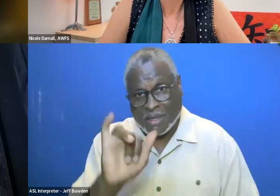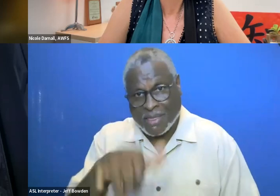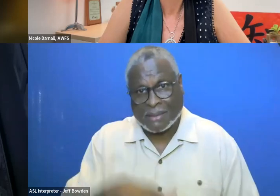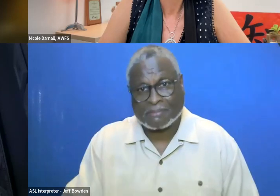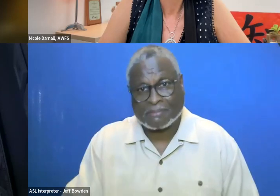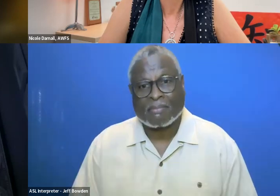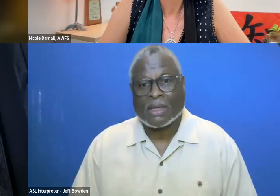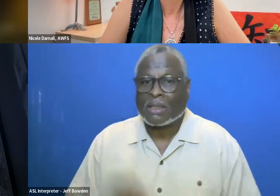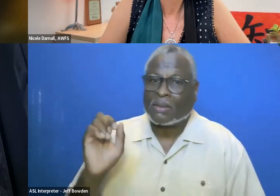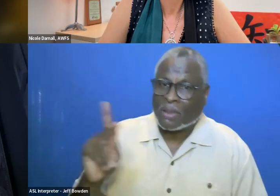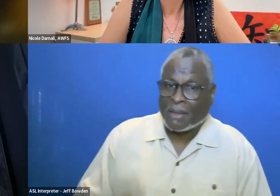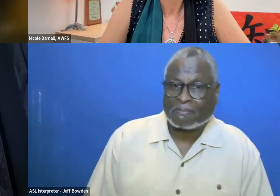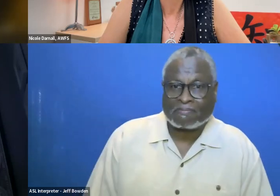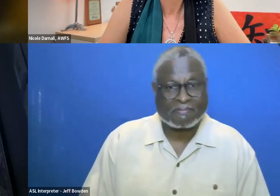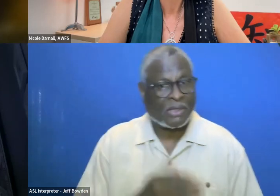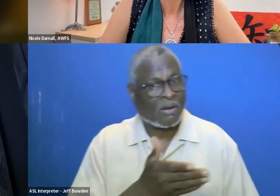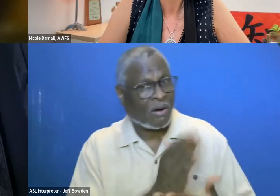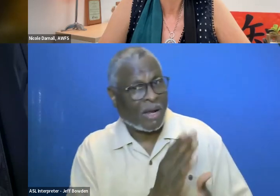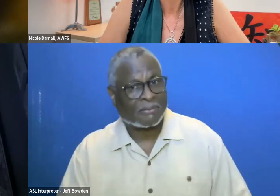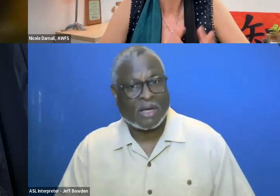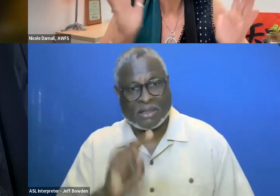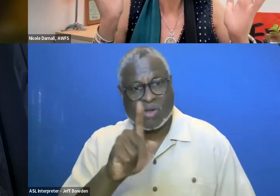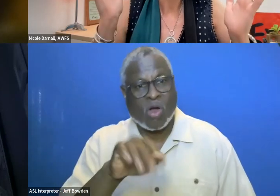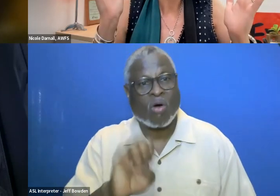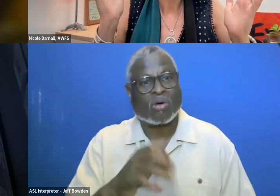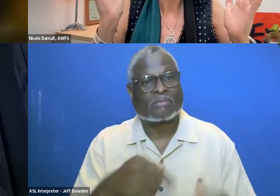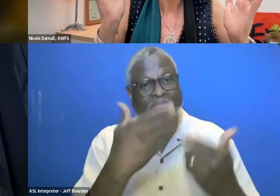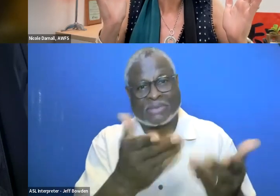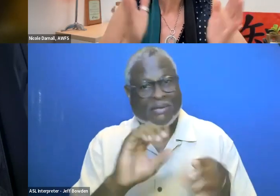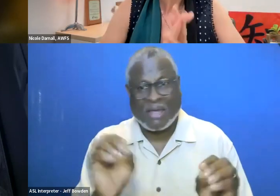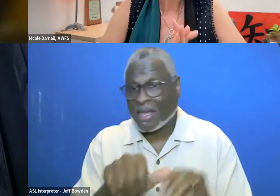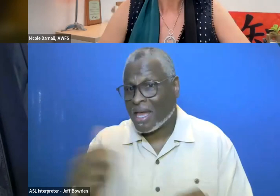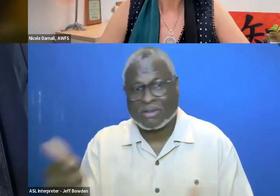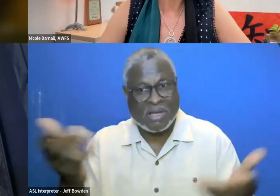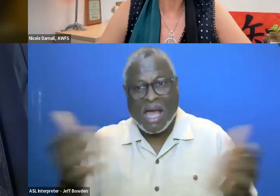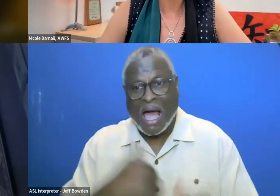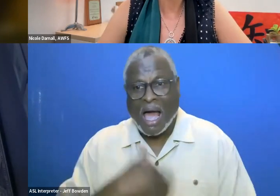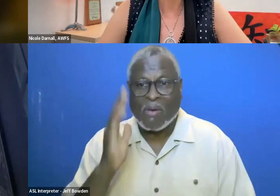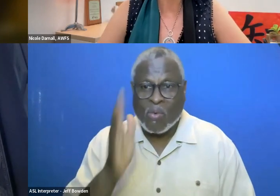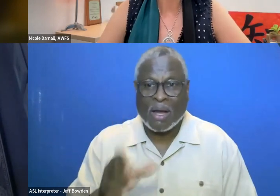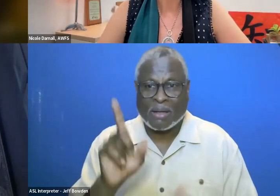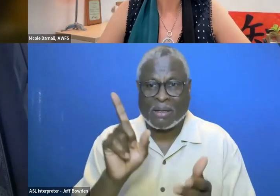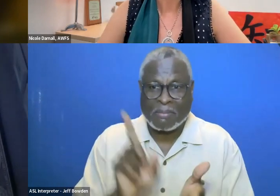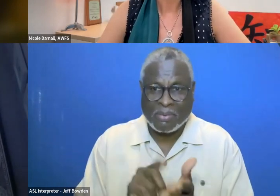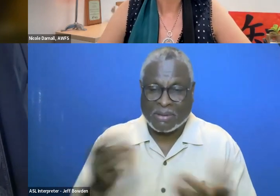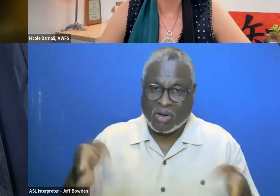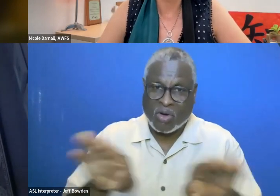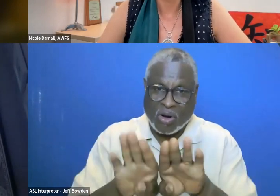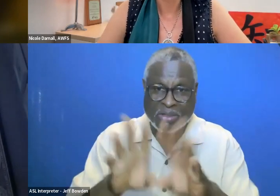Okay. All right. All right Nicole, I will leave it to you. If you don't have anything else, I will adjourn at this time.